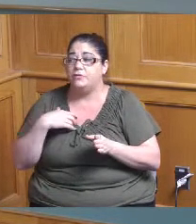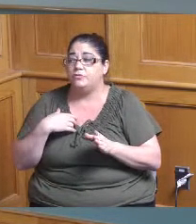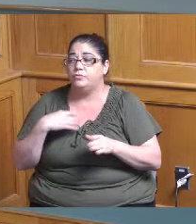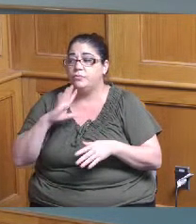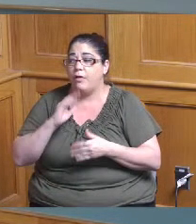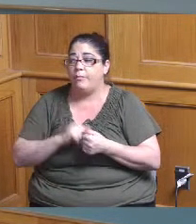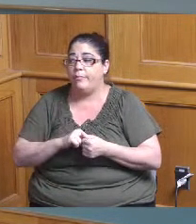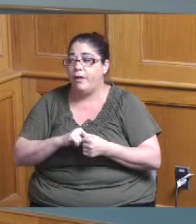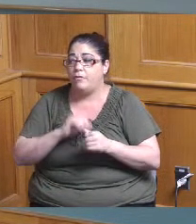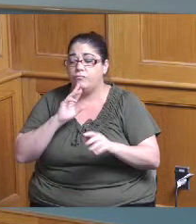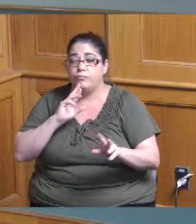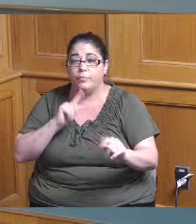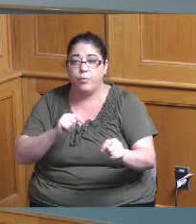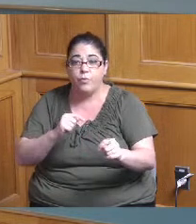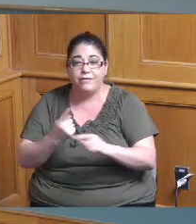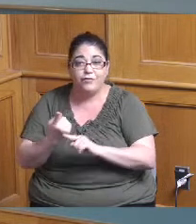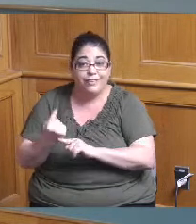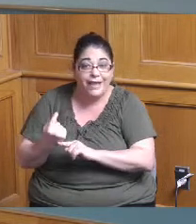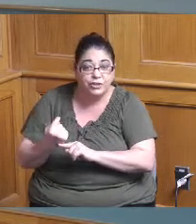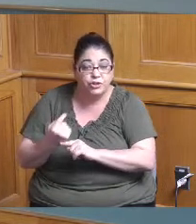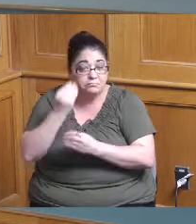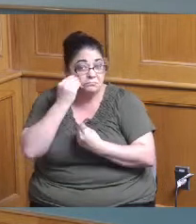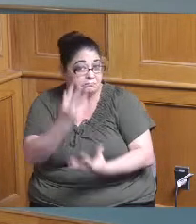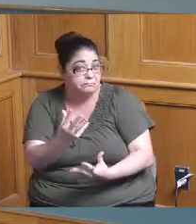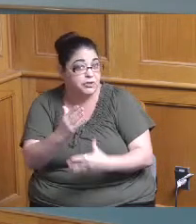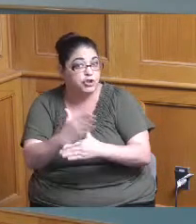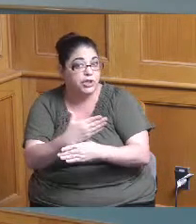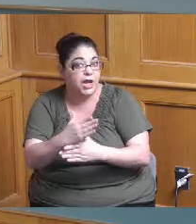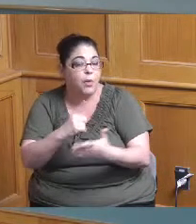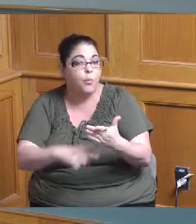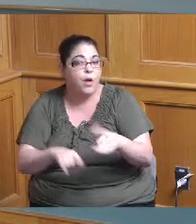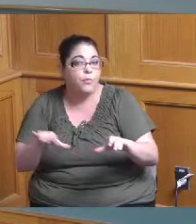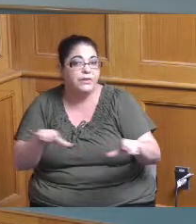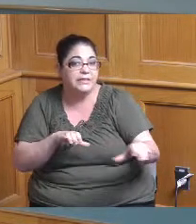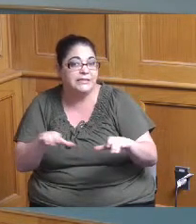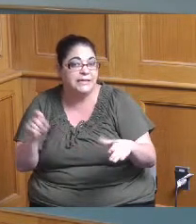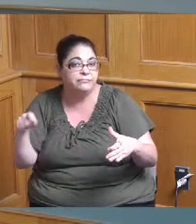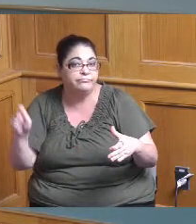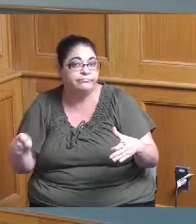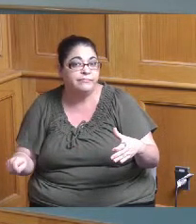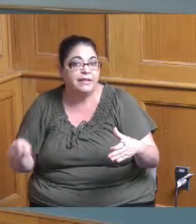that was asked about last year just to update and share what it is that we are providing regularly